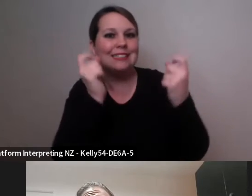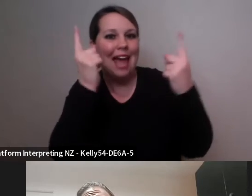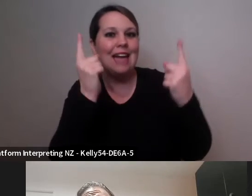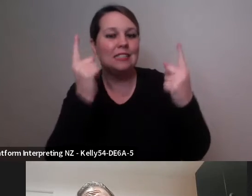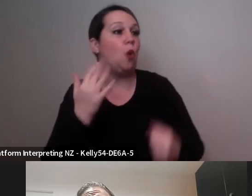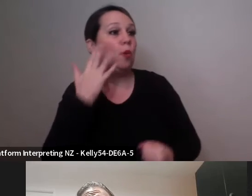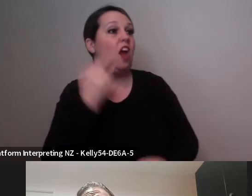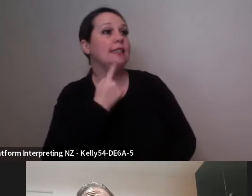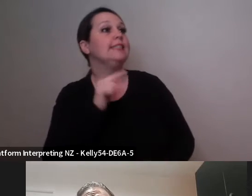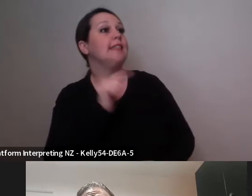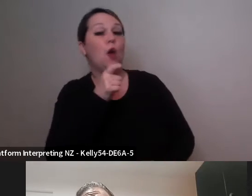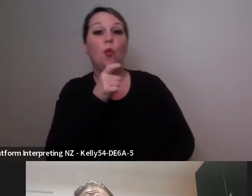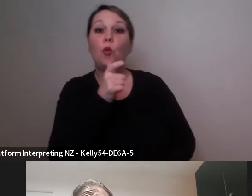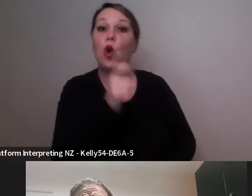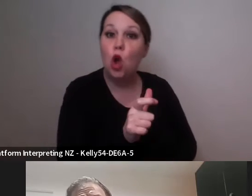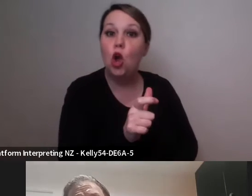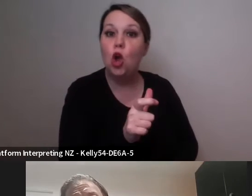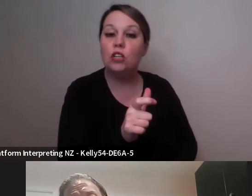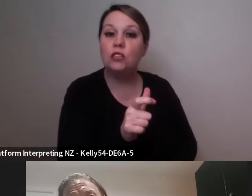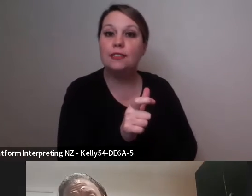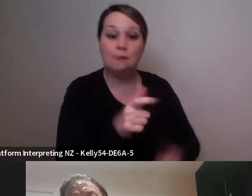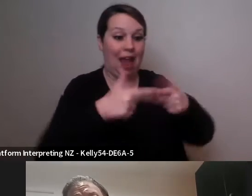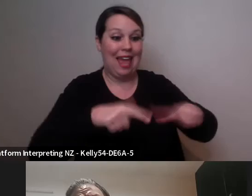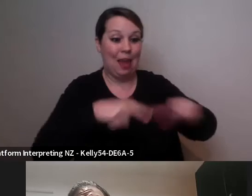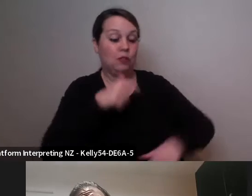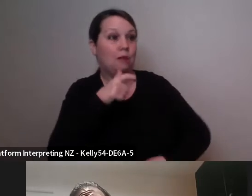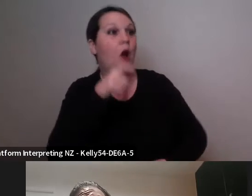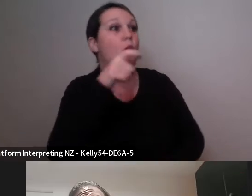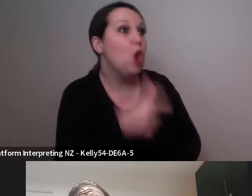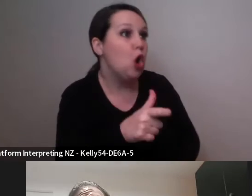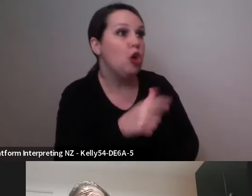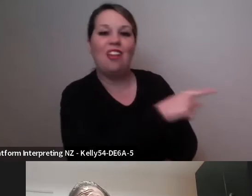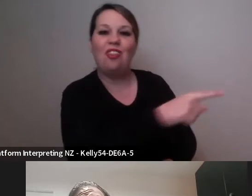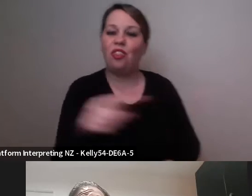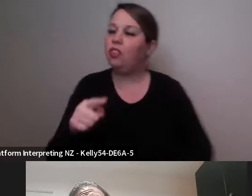saying a certain word so looking at my language and and what how how dancers will interpret that.